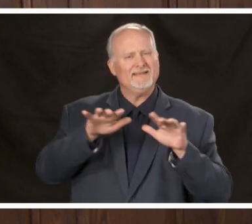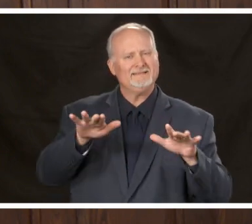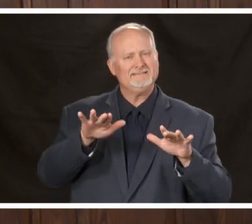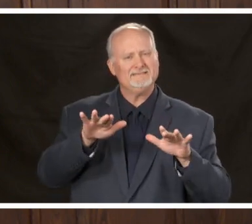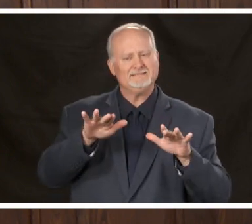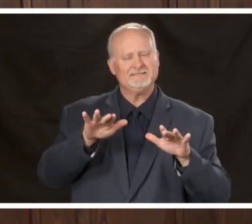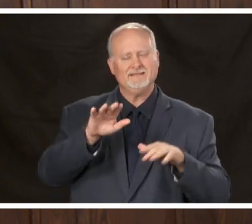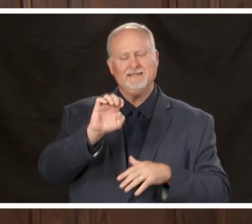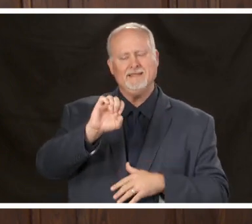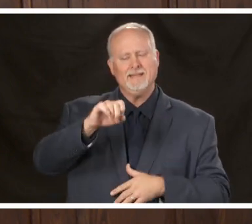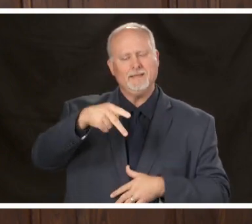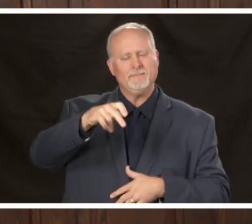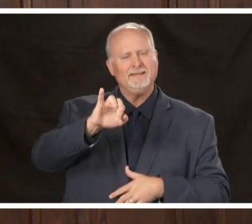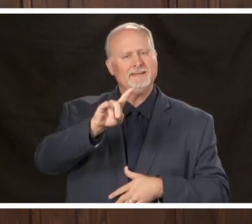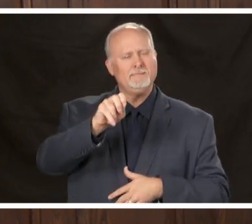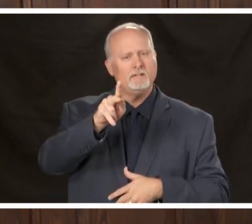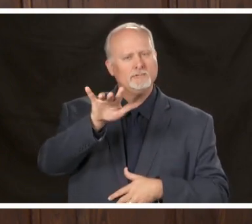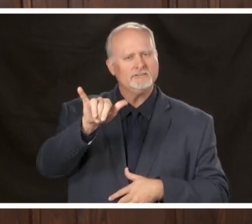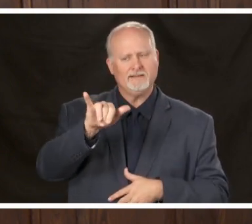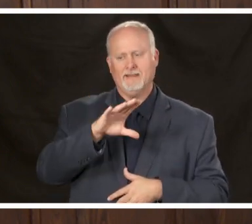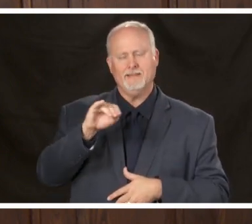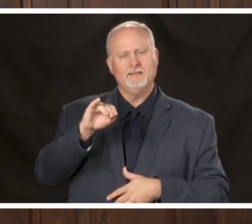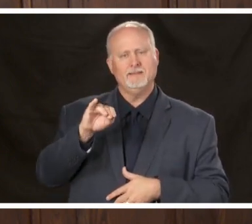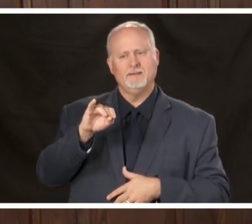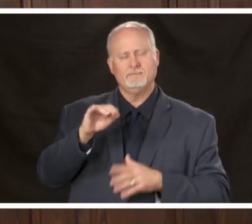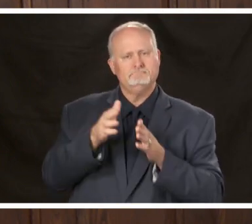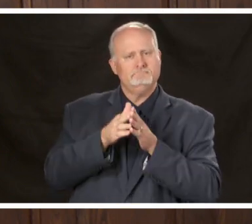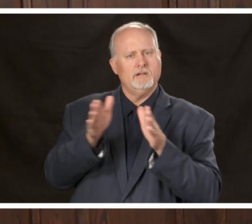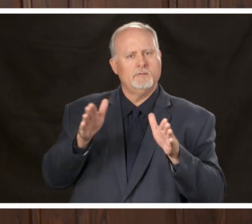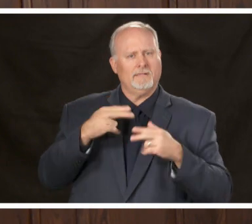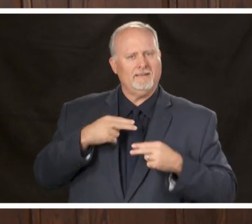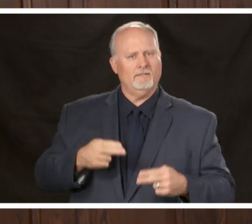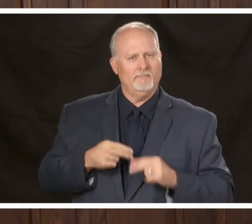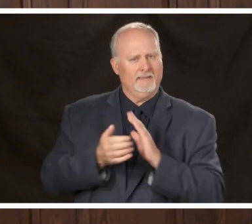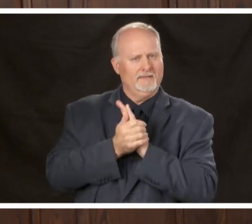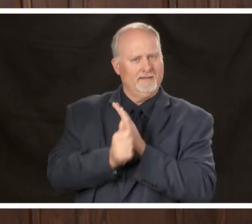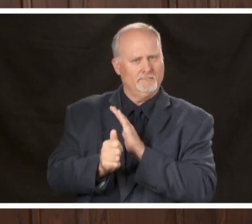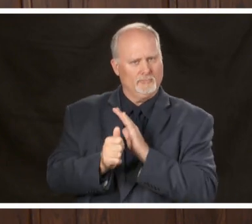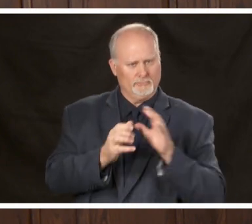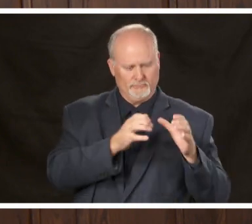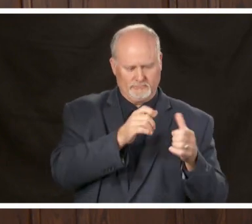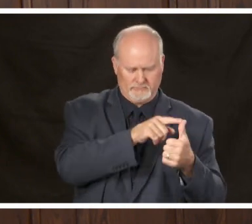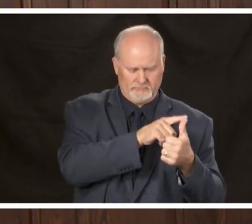public health experts that I'm assembling number two a group